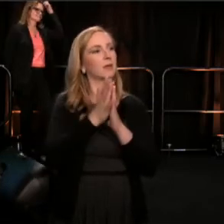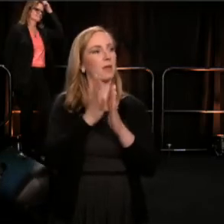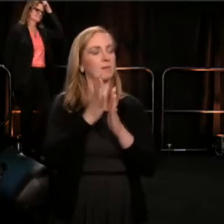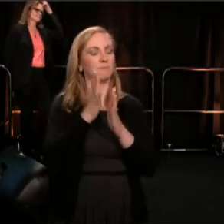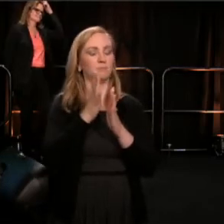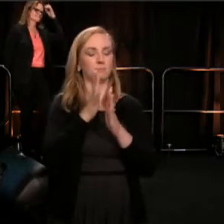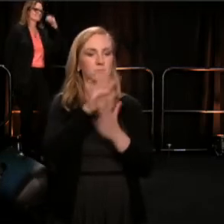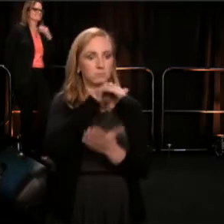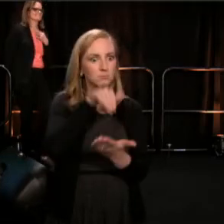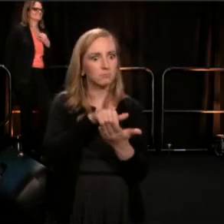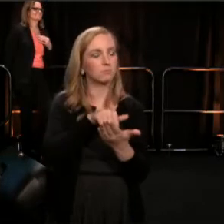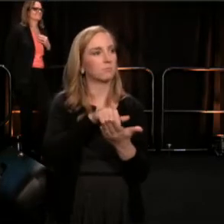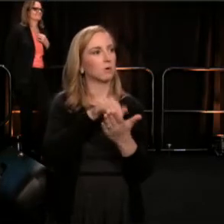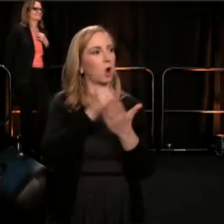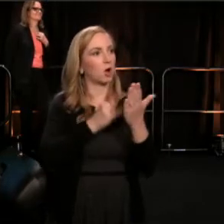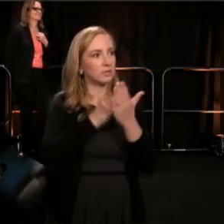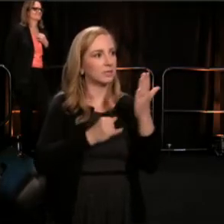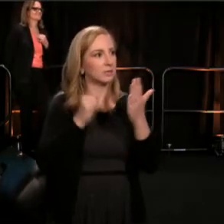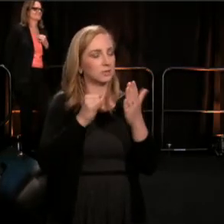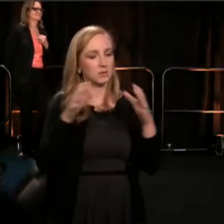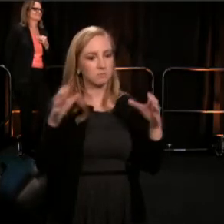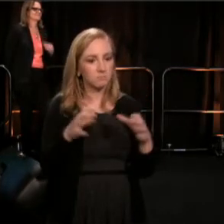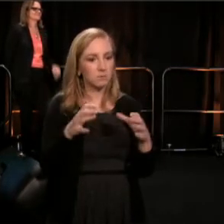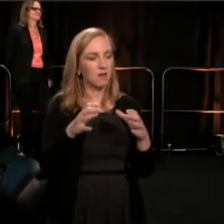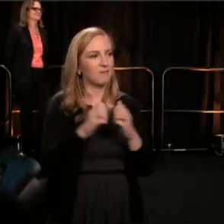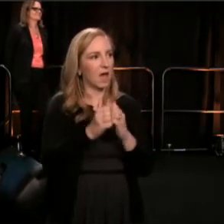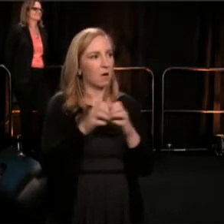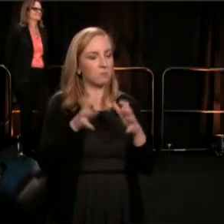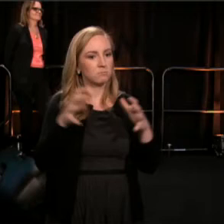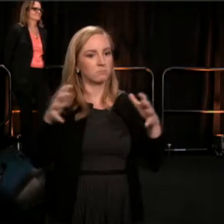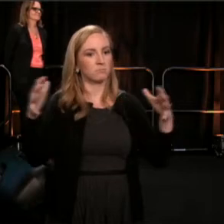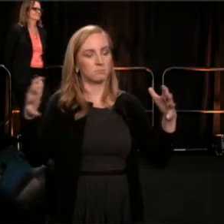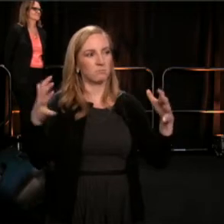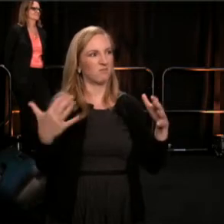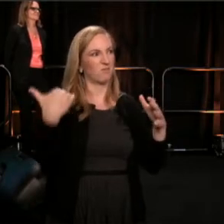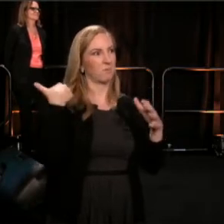of how that vision manifested over the last 35 plus years.